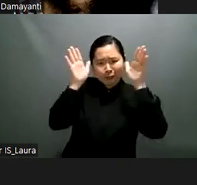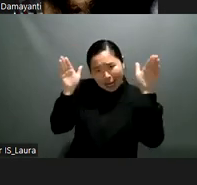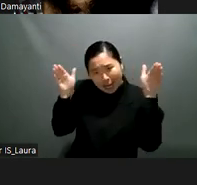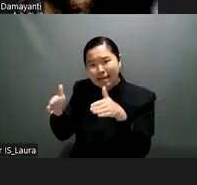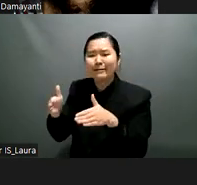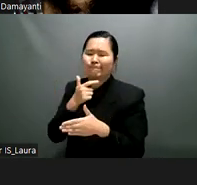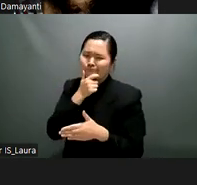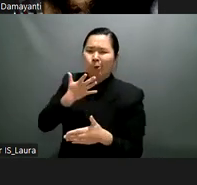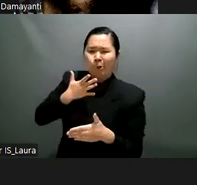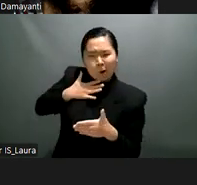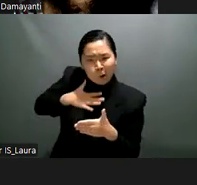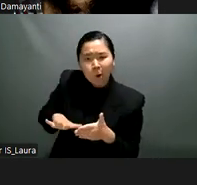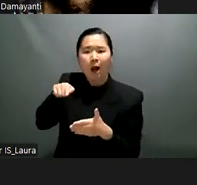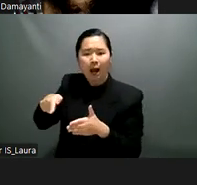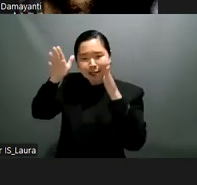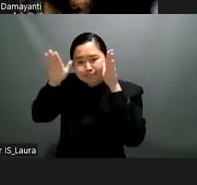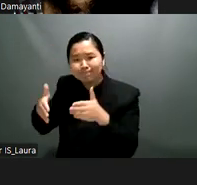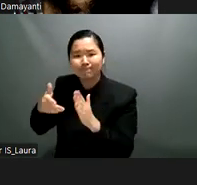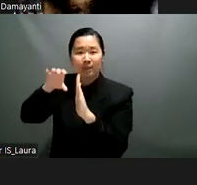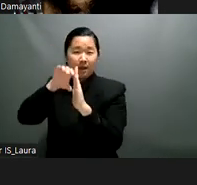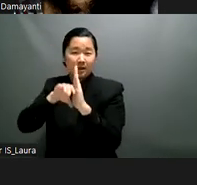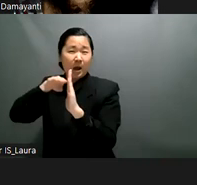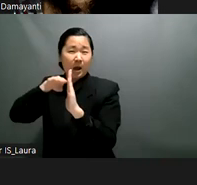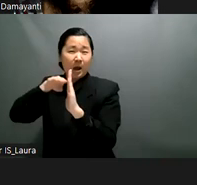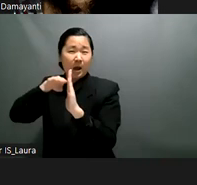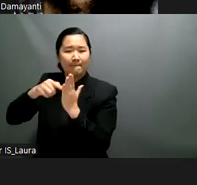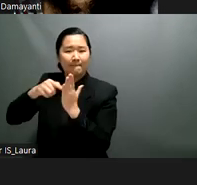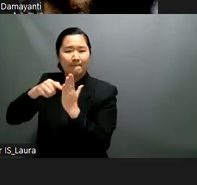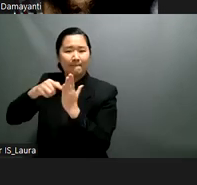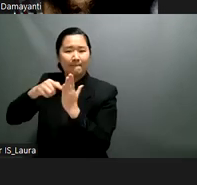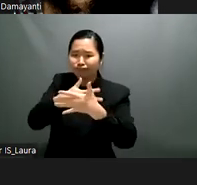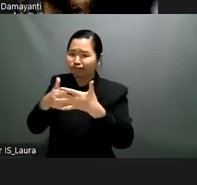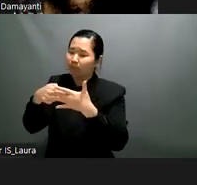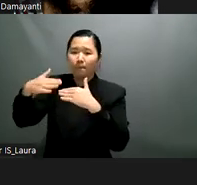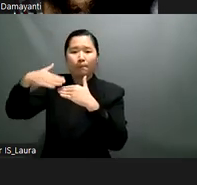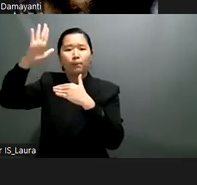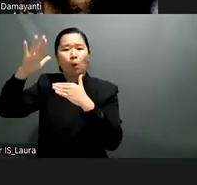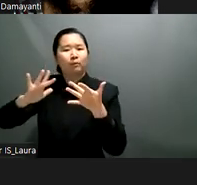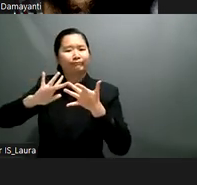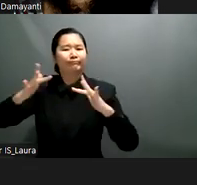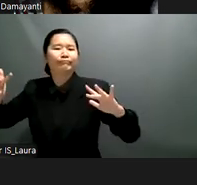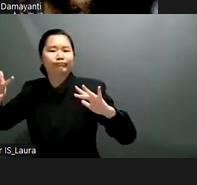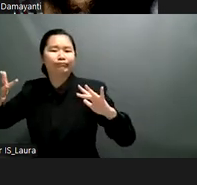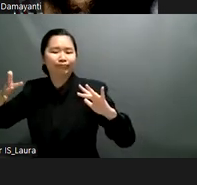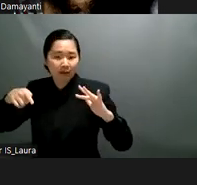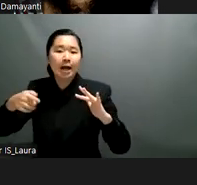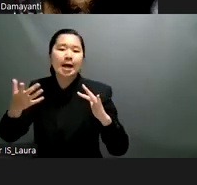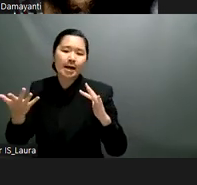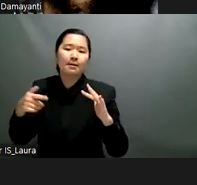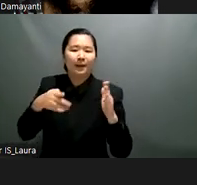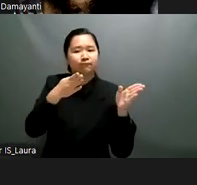developed according to the international standards available just to give you one um brief example